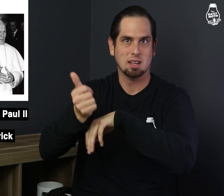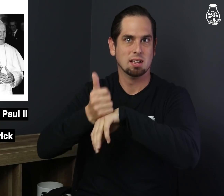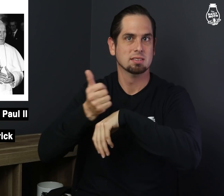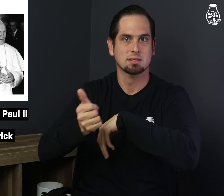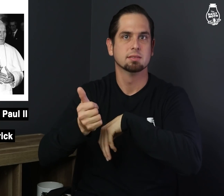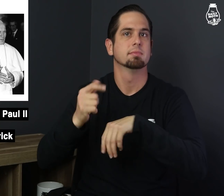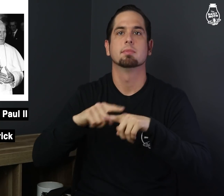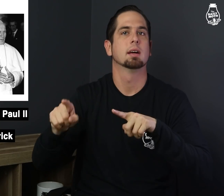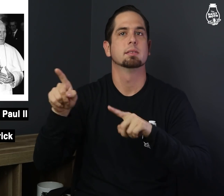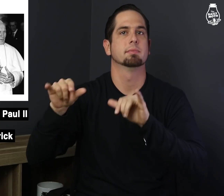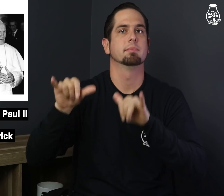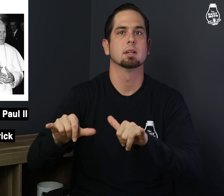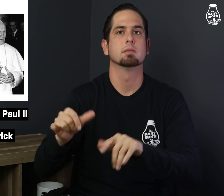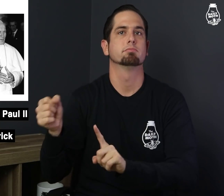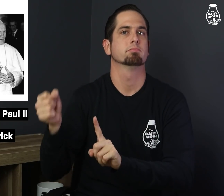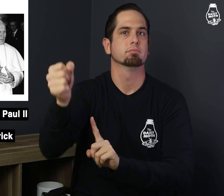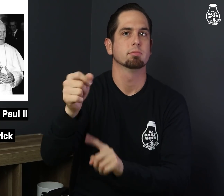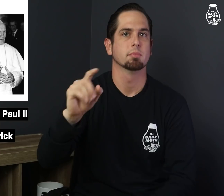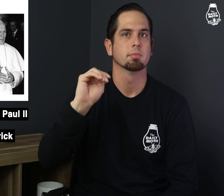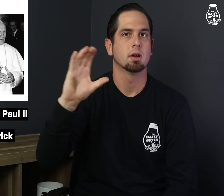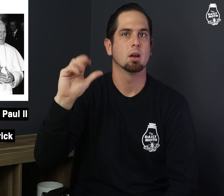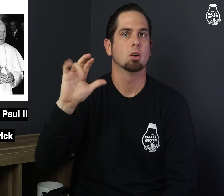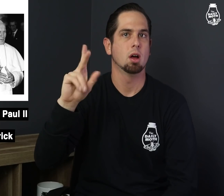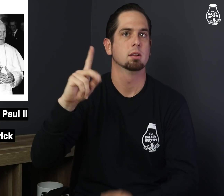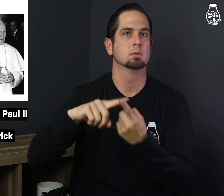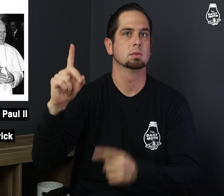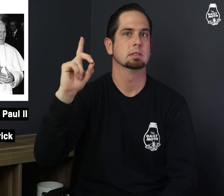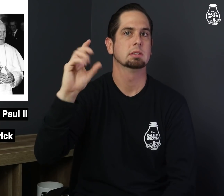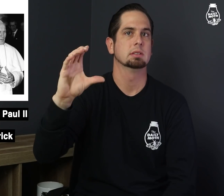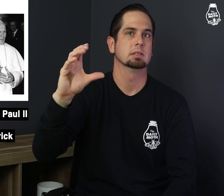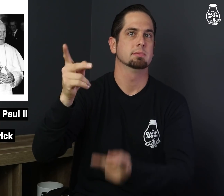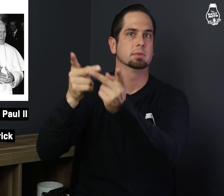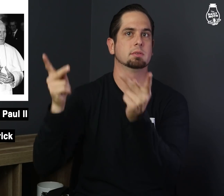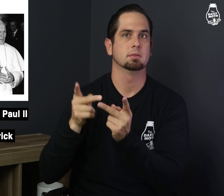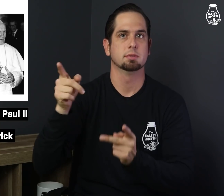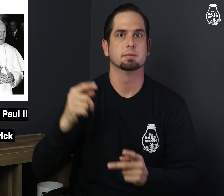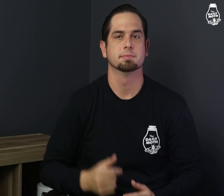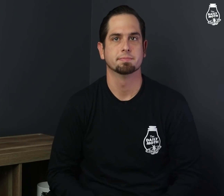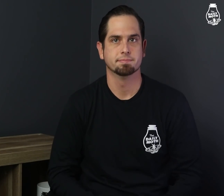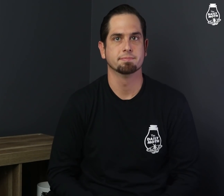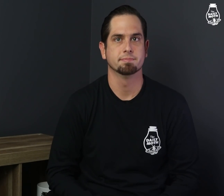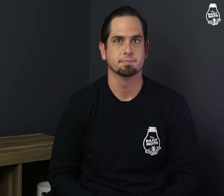allegations, but still appointed McCarrick to the D.C. post.